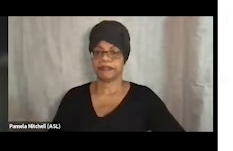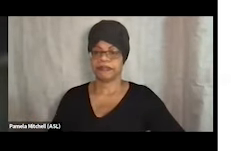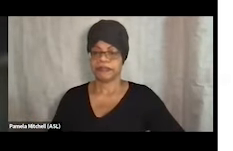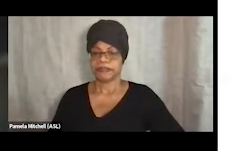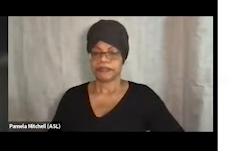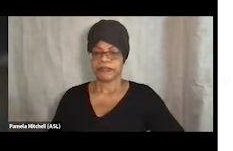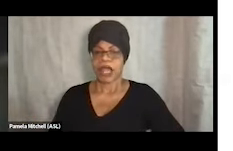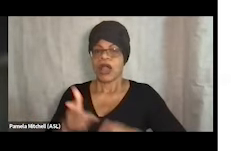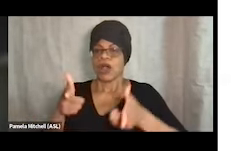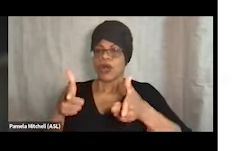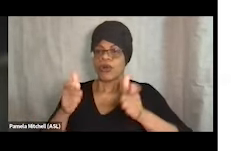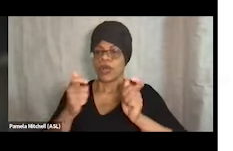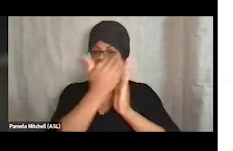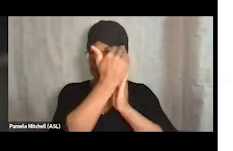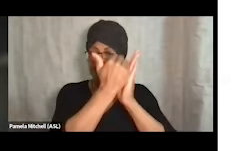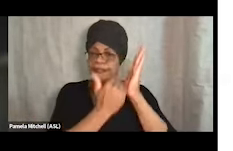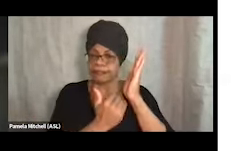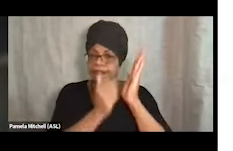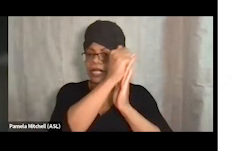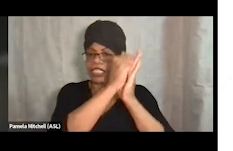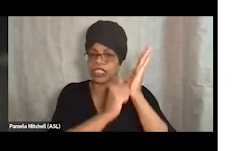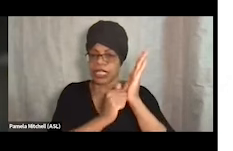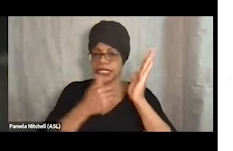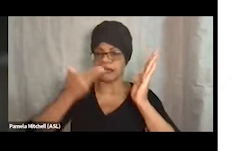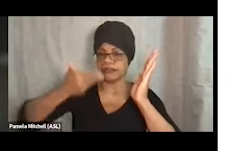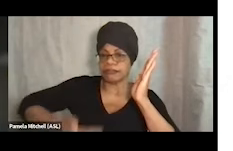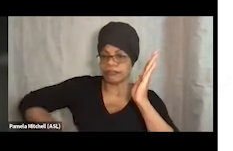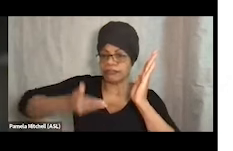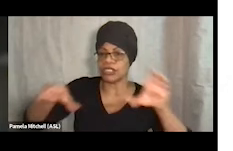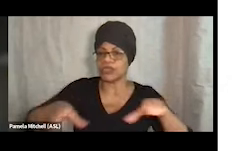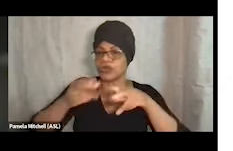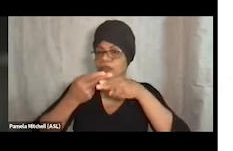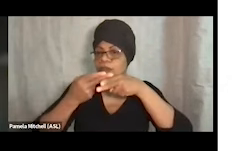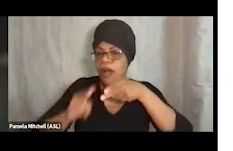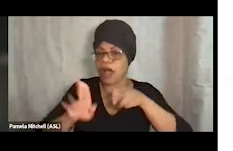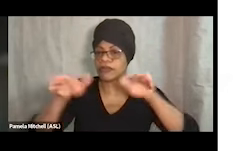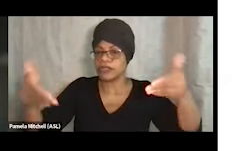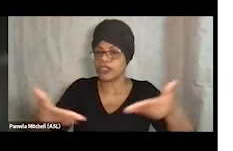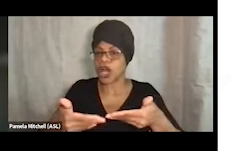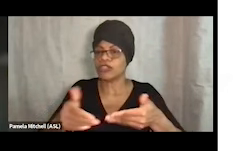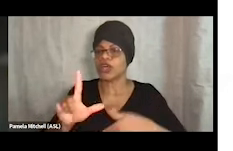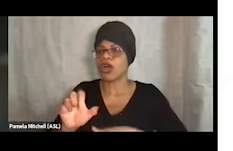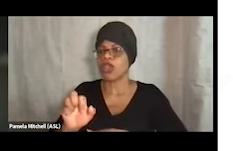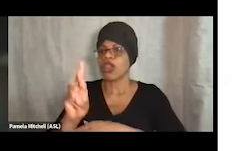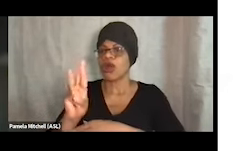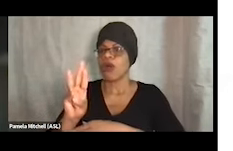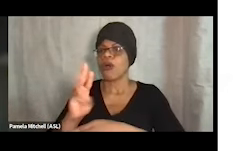Just a quick rundown of our agenda. So I'm gonna do a very brief introduction to low-barrier shelters, kind of what that is so that we're